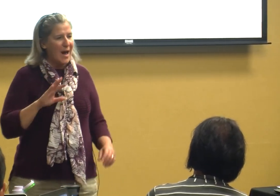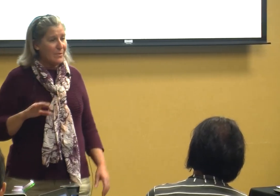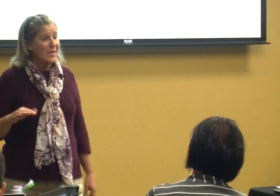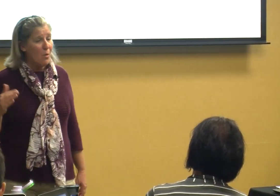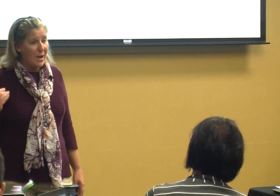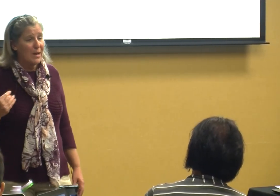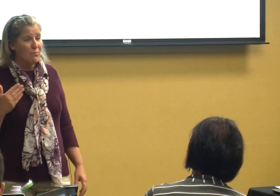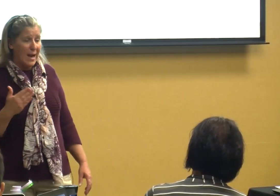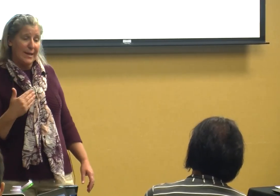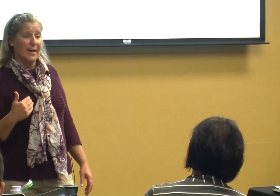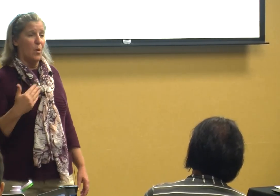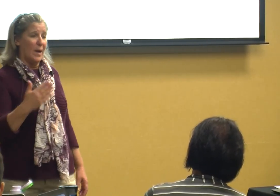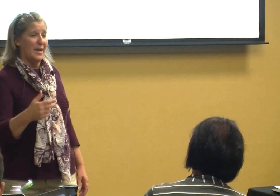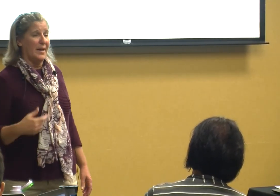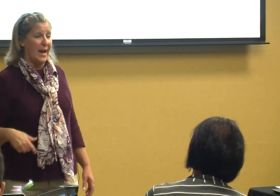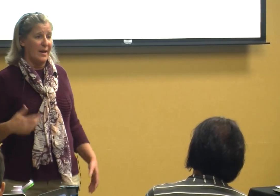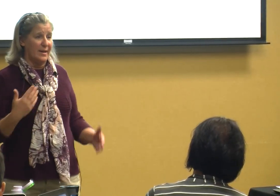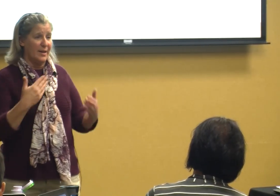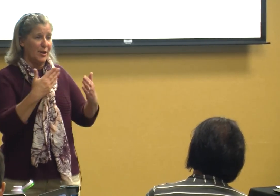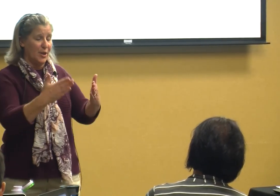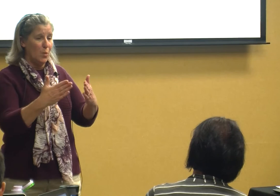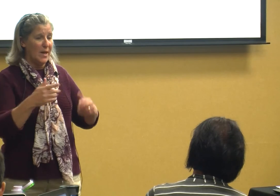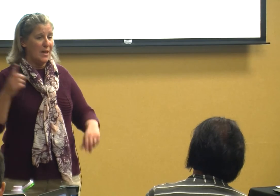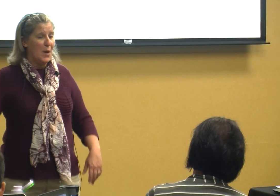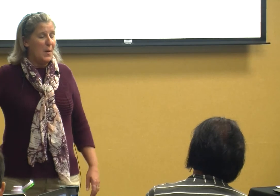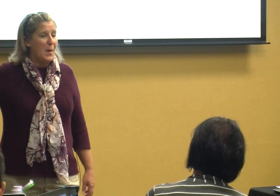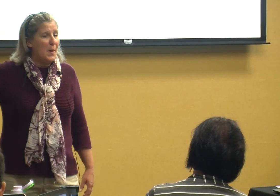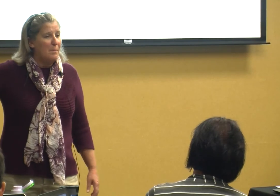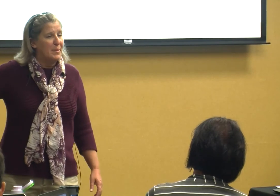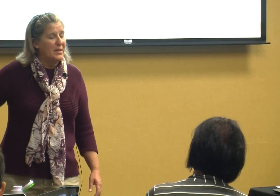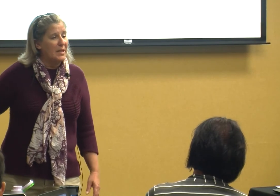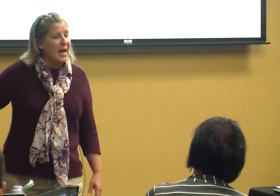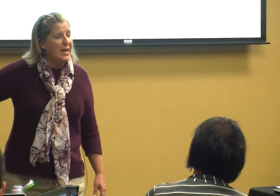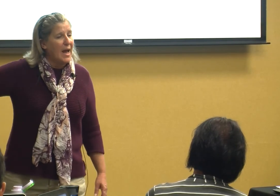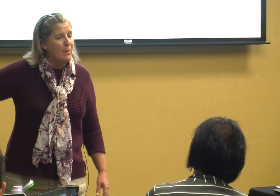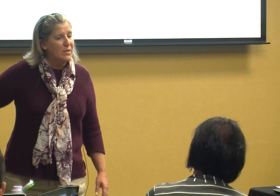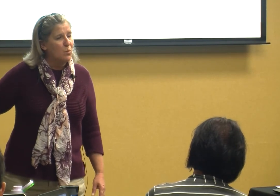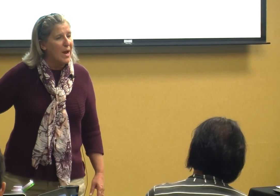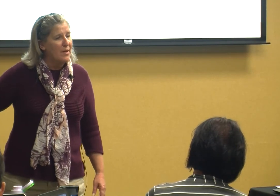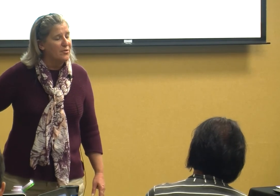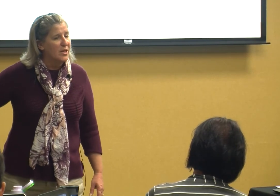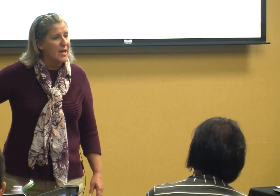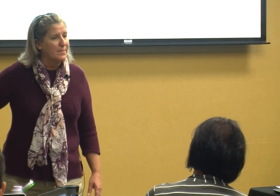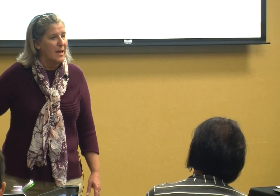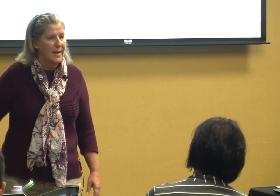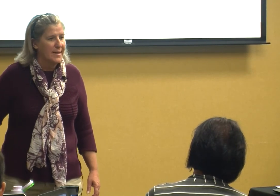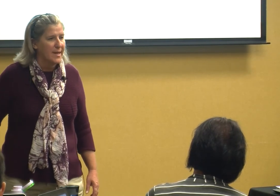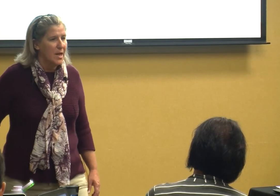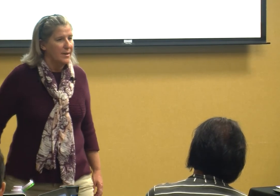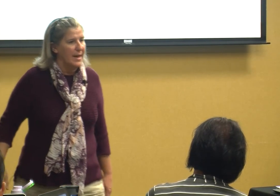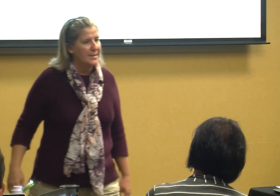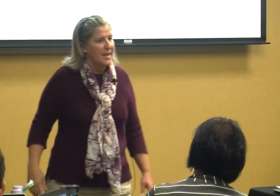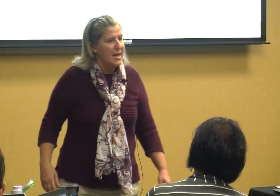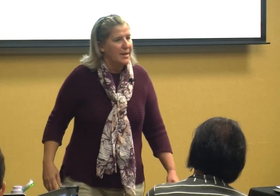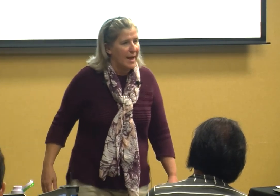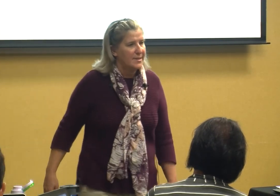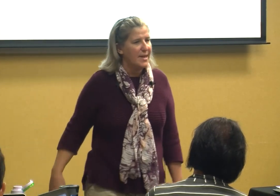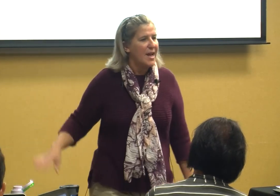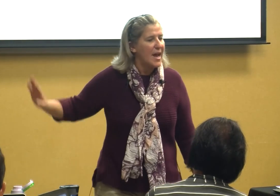was already ready to go in and do it but the lady I was with just kept saying Nancy Nancy Nancy and